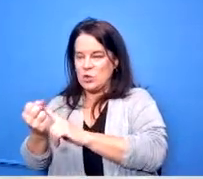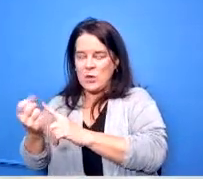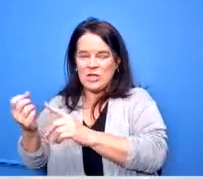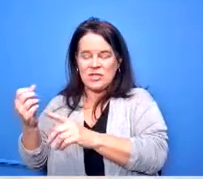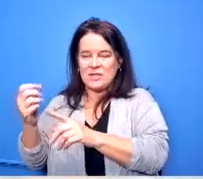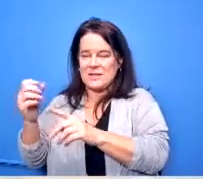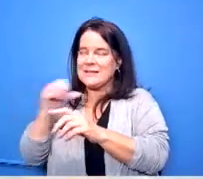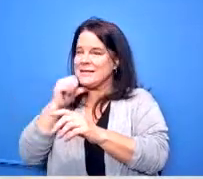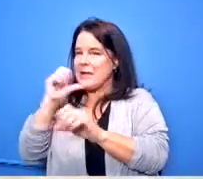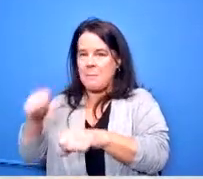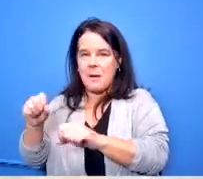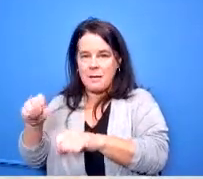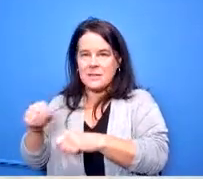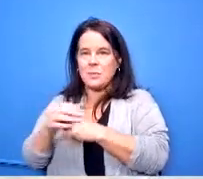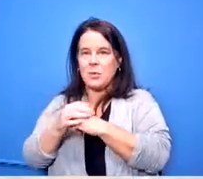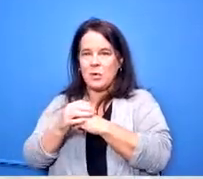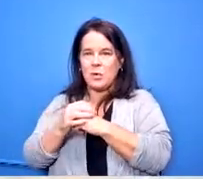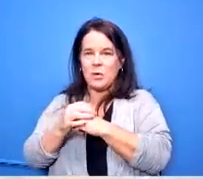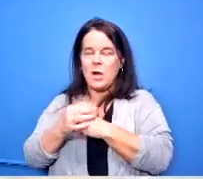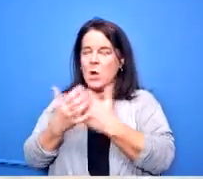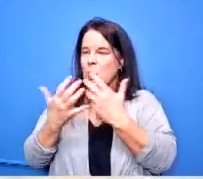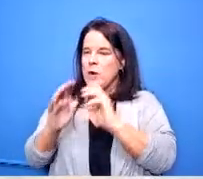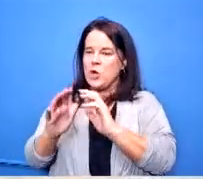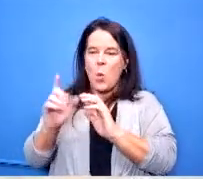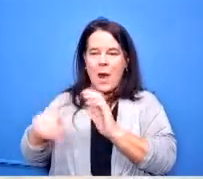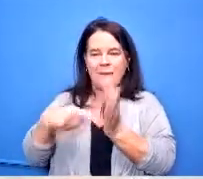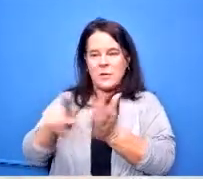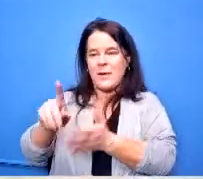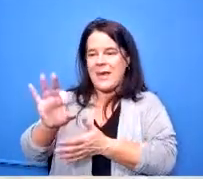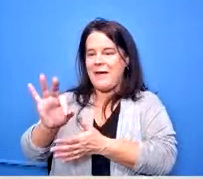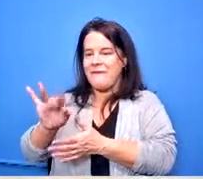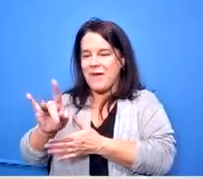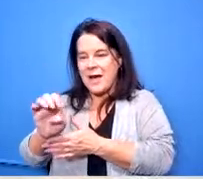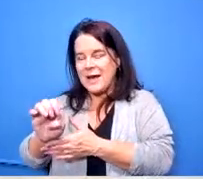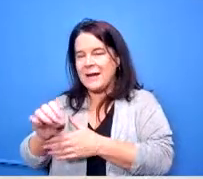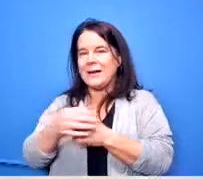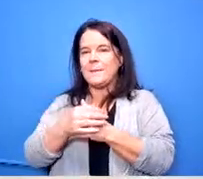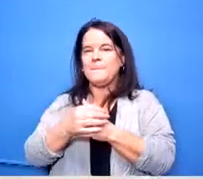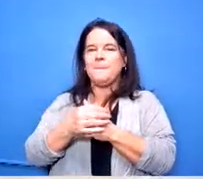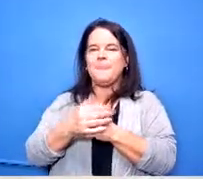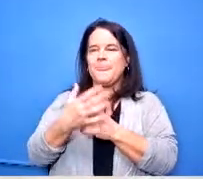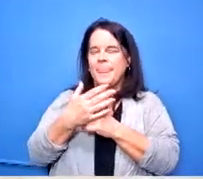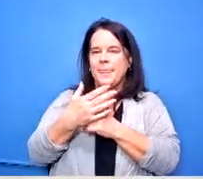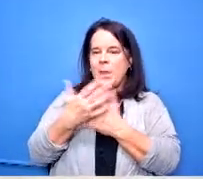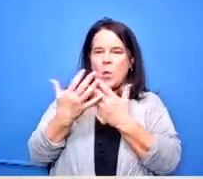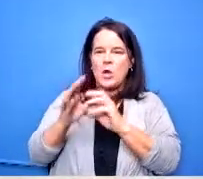that we aren't fined and we don't lose our re our small reimbursement that we get from um the state